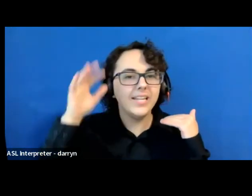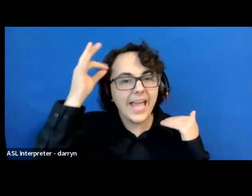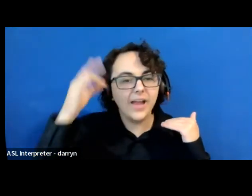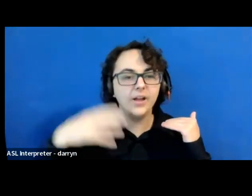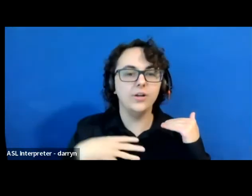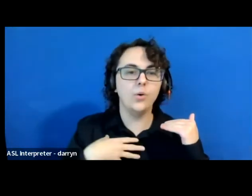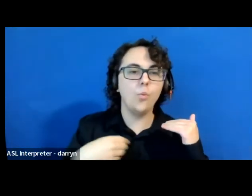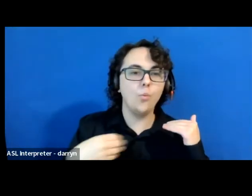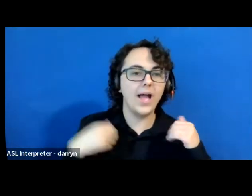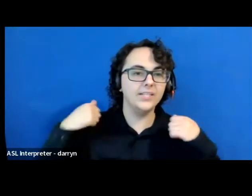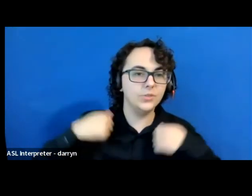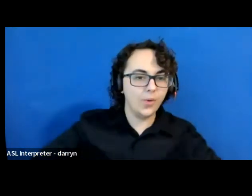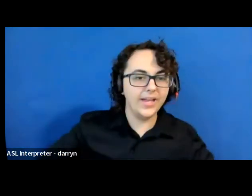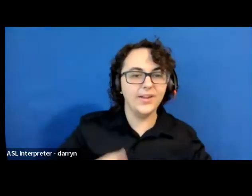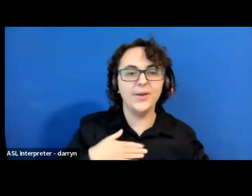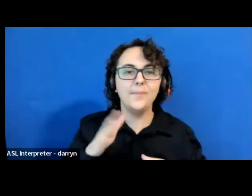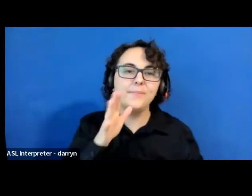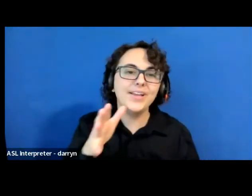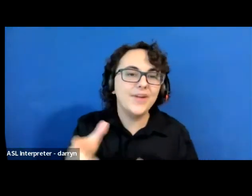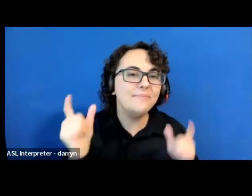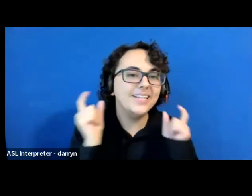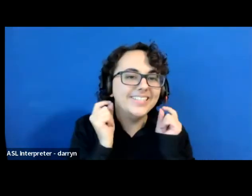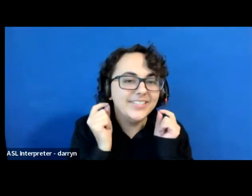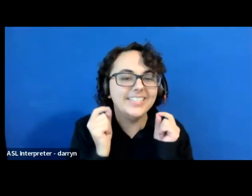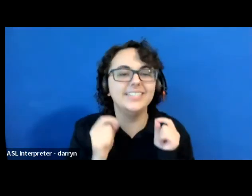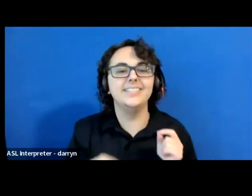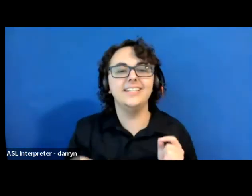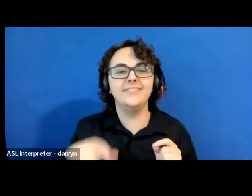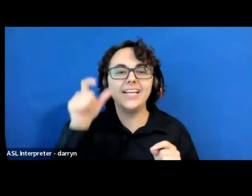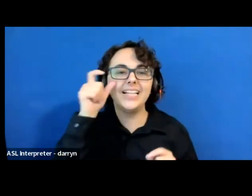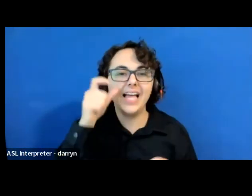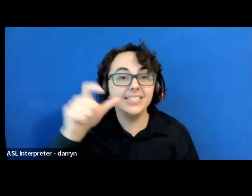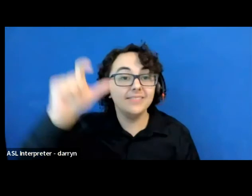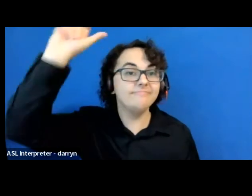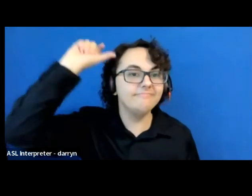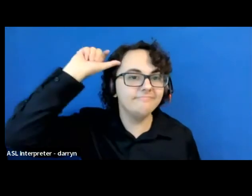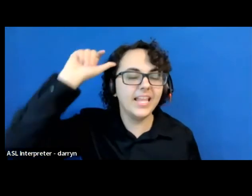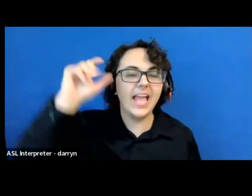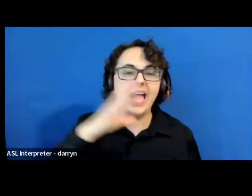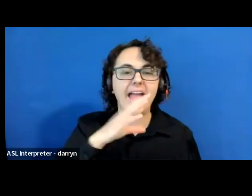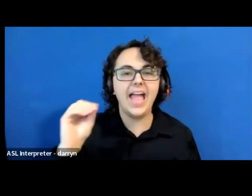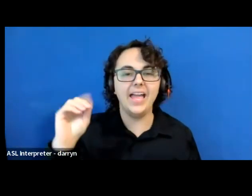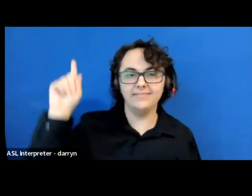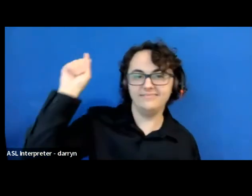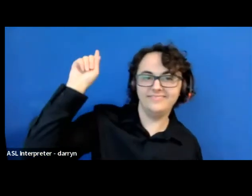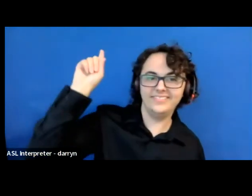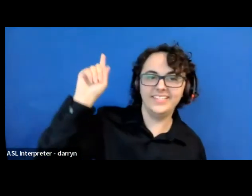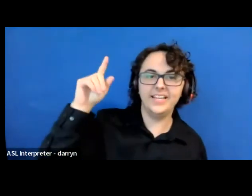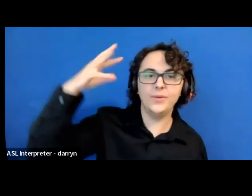my grandmother's earrings, glasses on my head and a ceiling fan in my background.